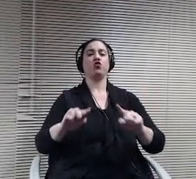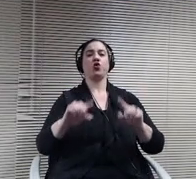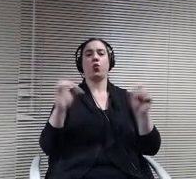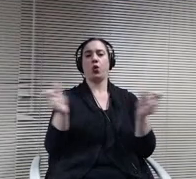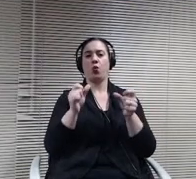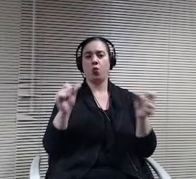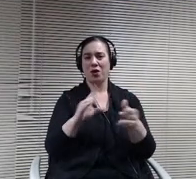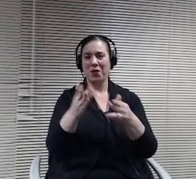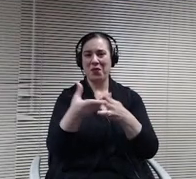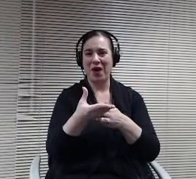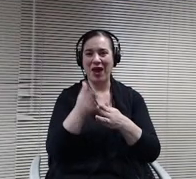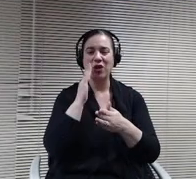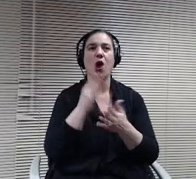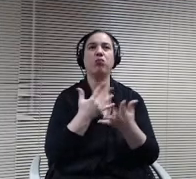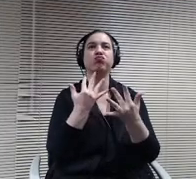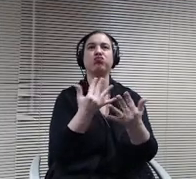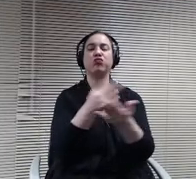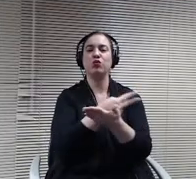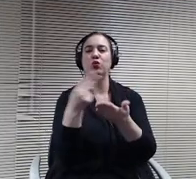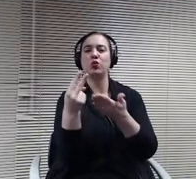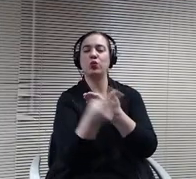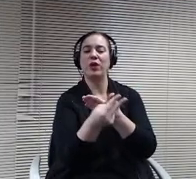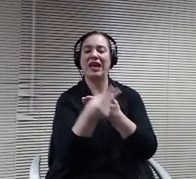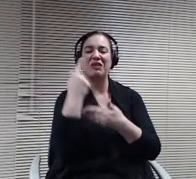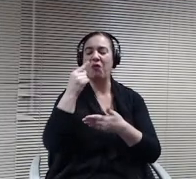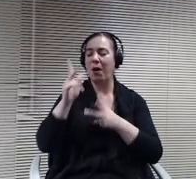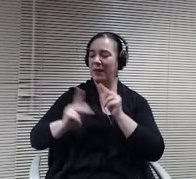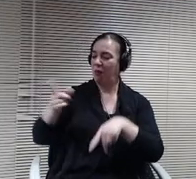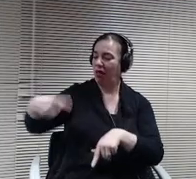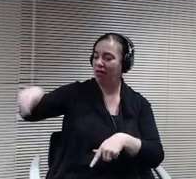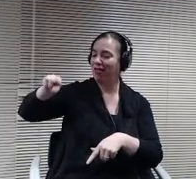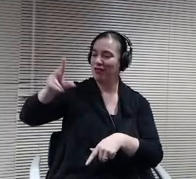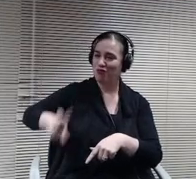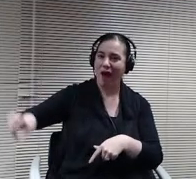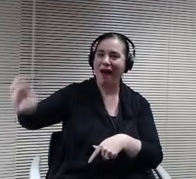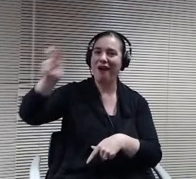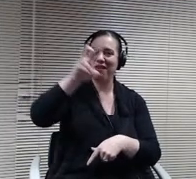and all of those kinds of things that that officials were worried